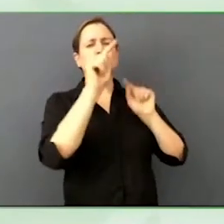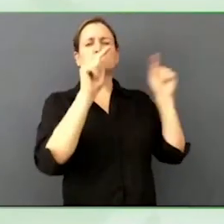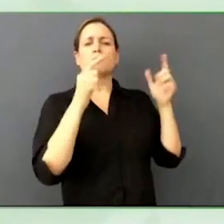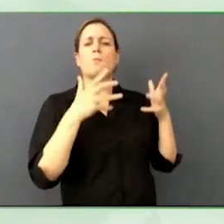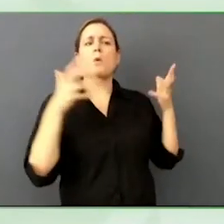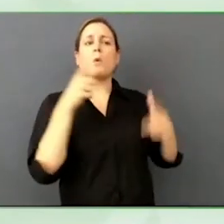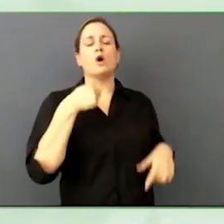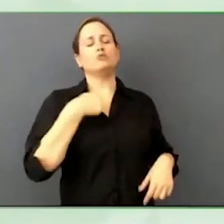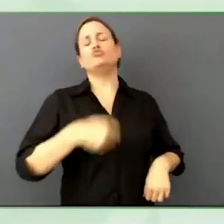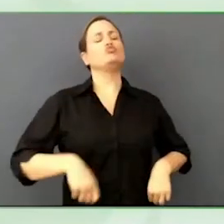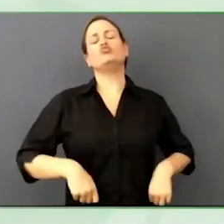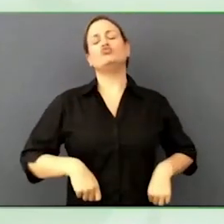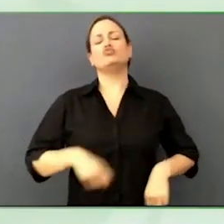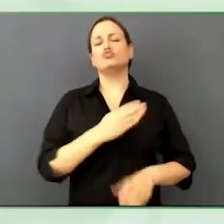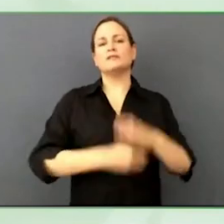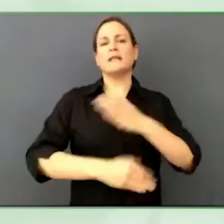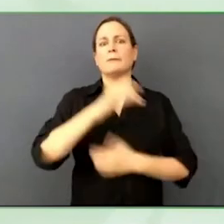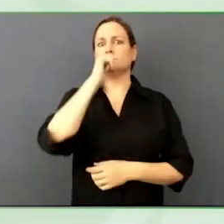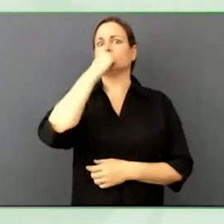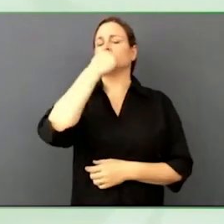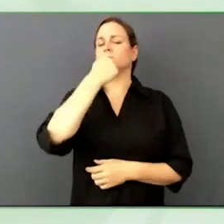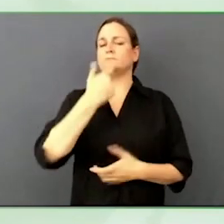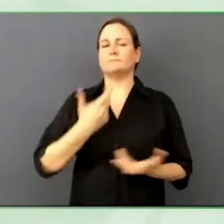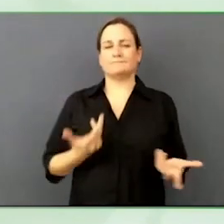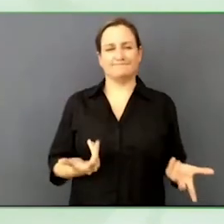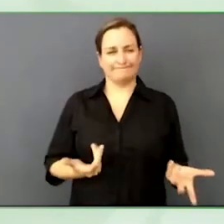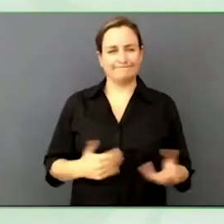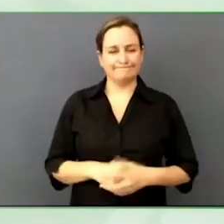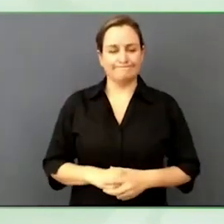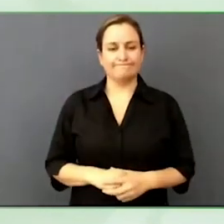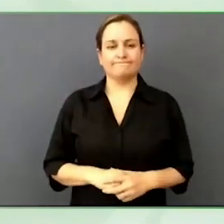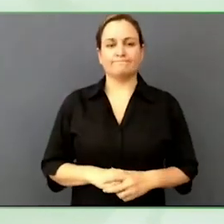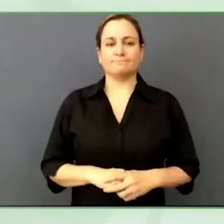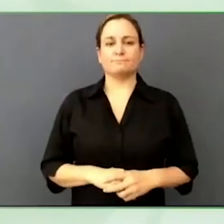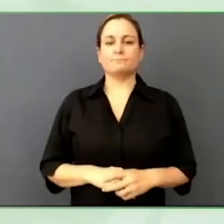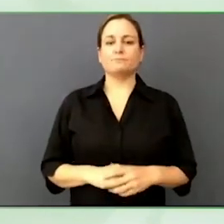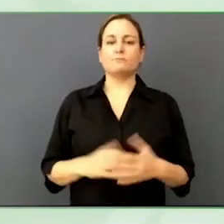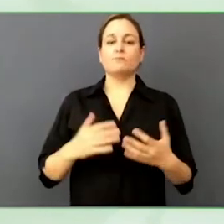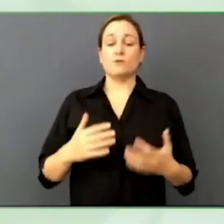Let me give an example, my best friend in the entire world, who